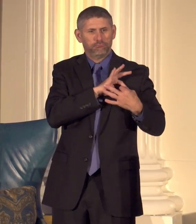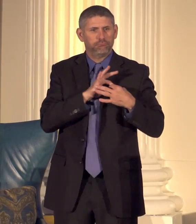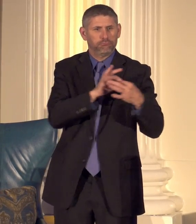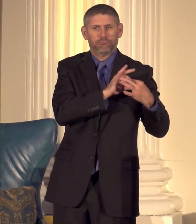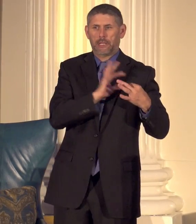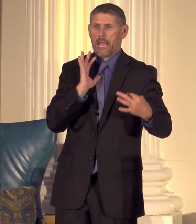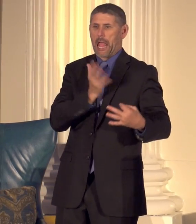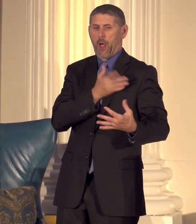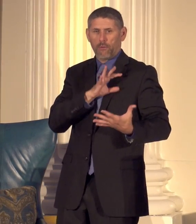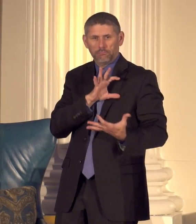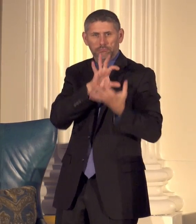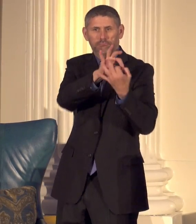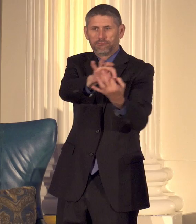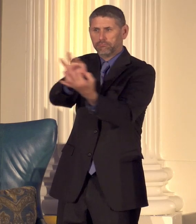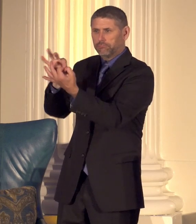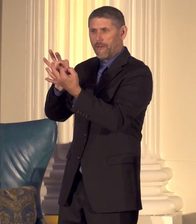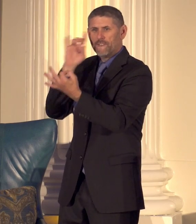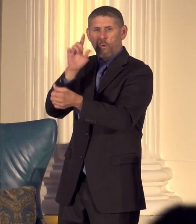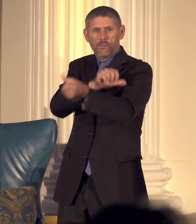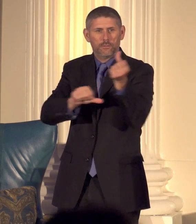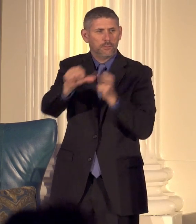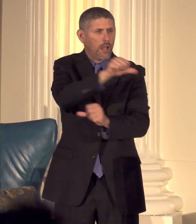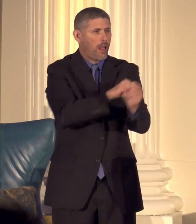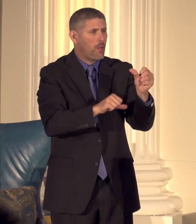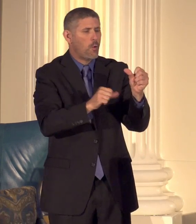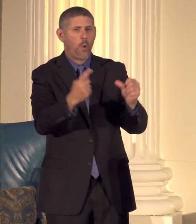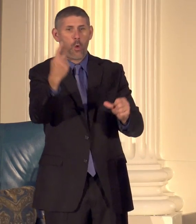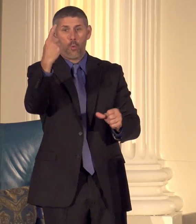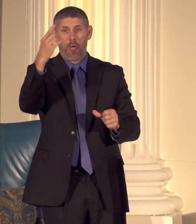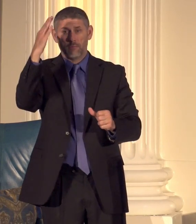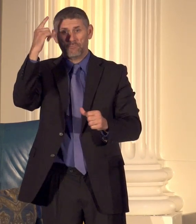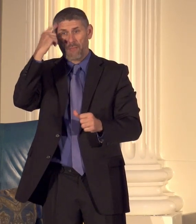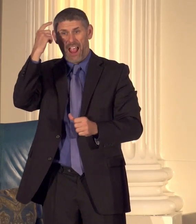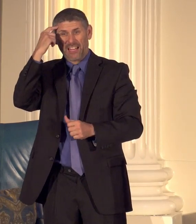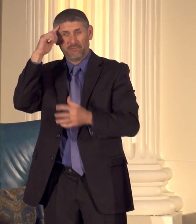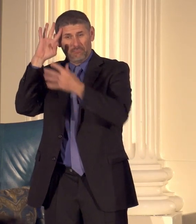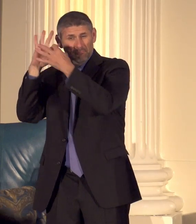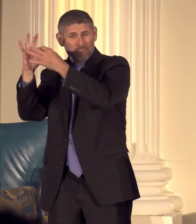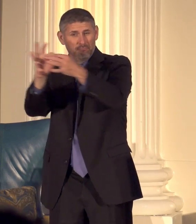for one another of one mind in our willingness to solve